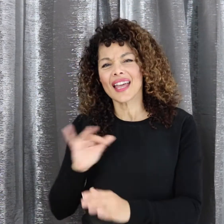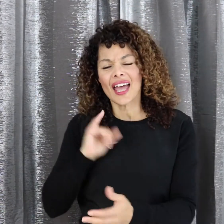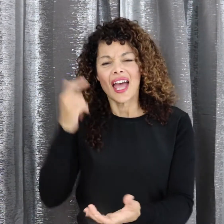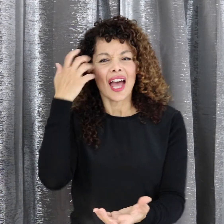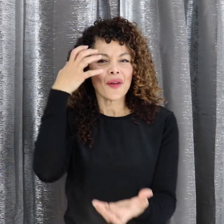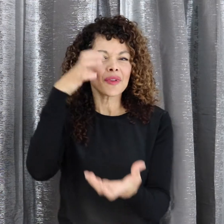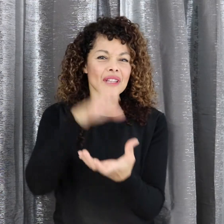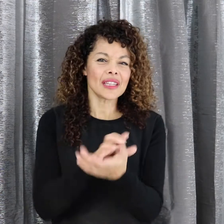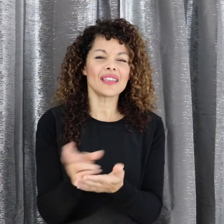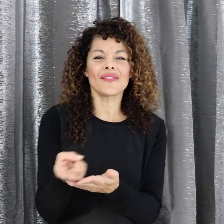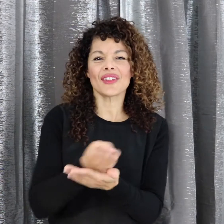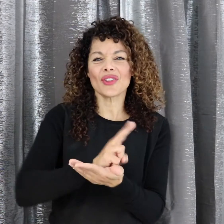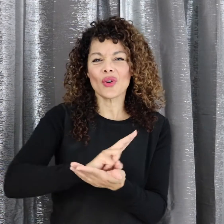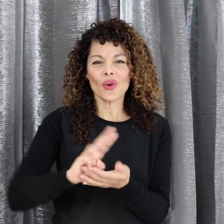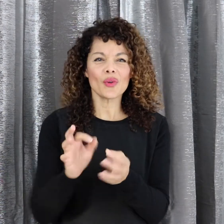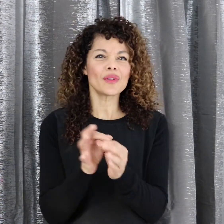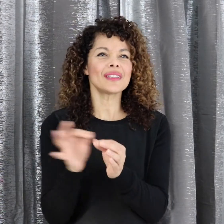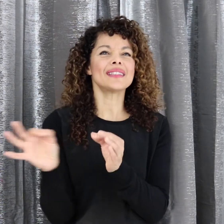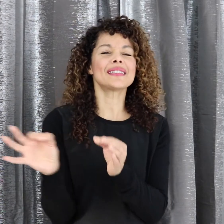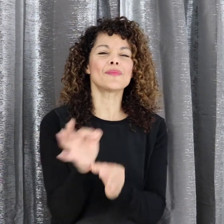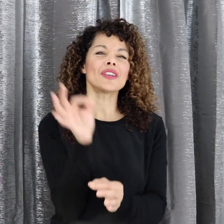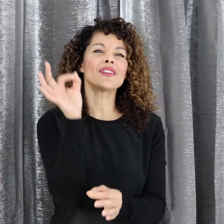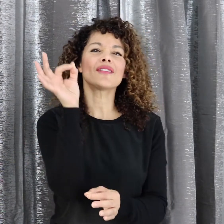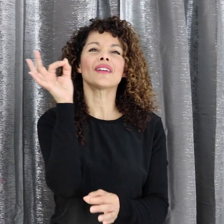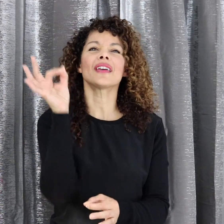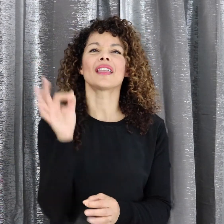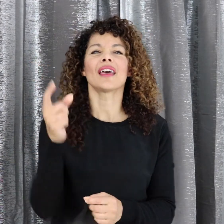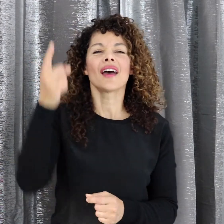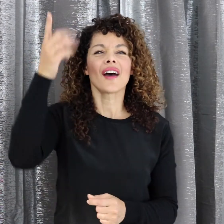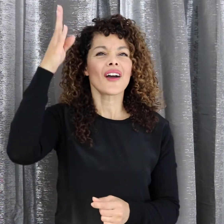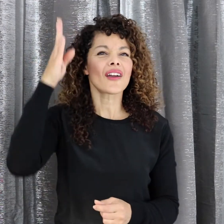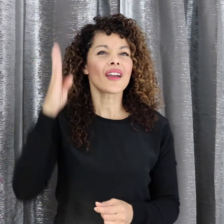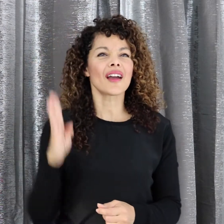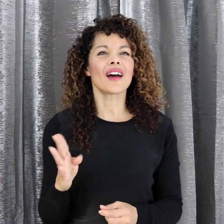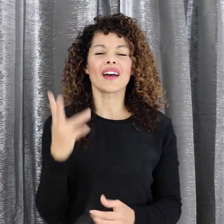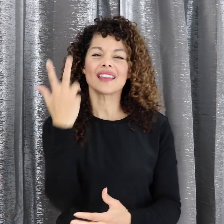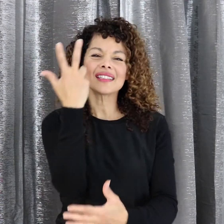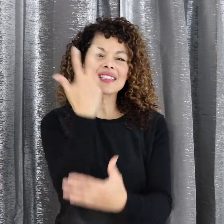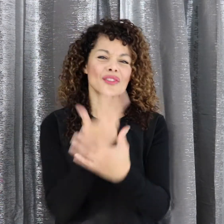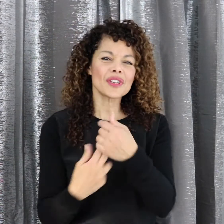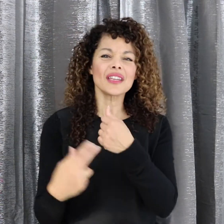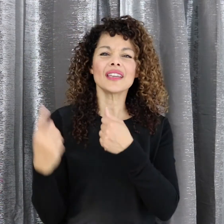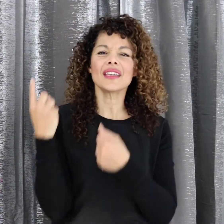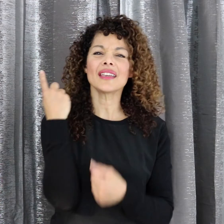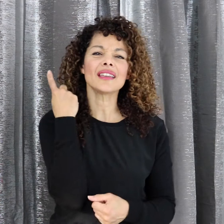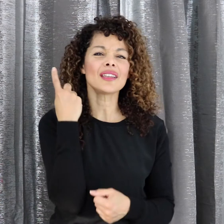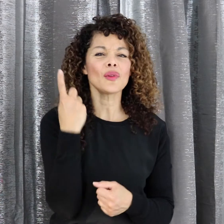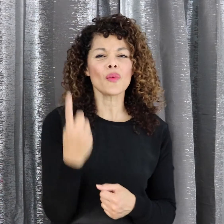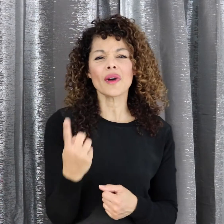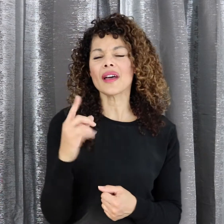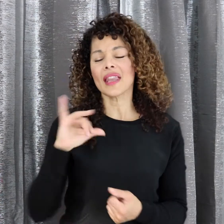I believe in the Holy Spirit Our God is three in one